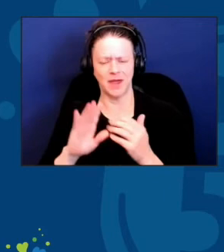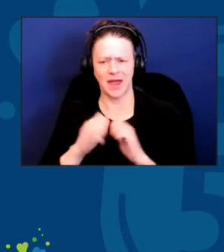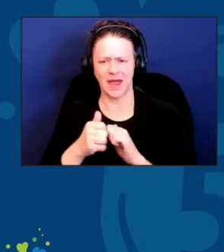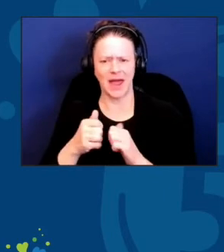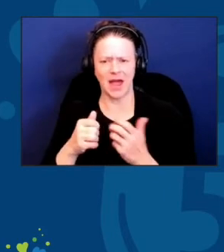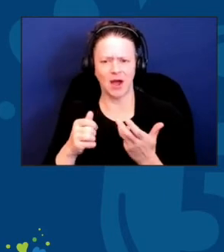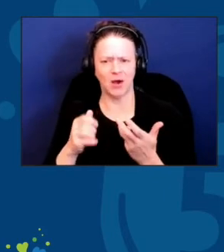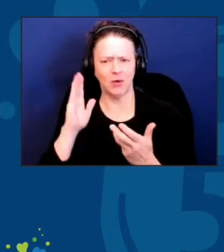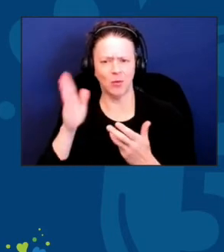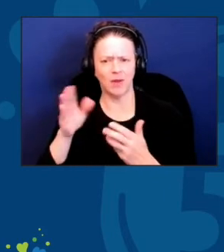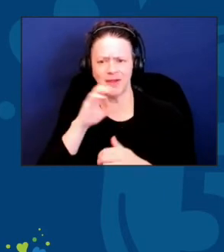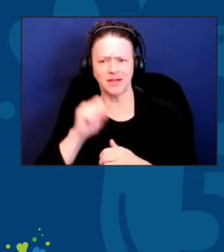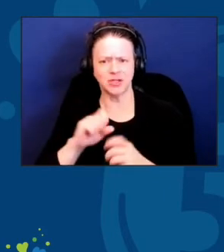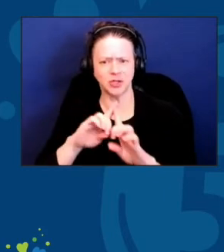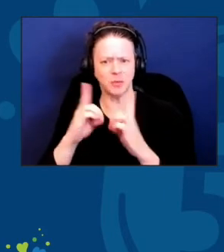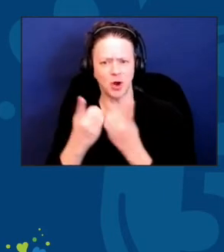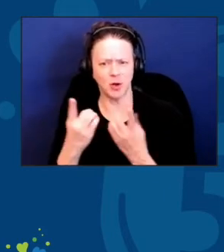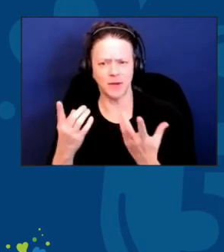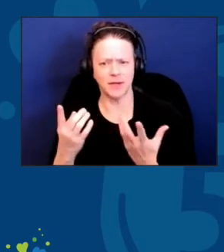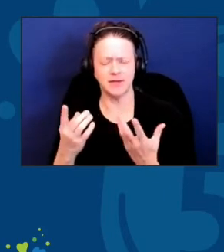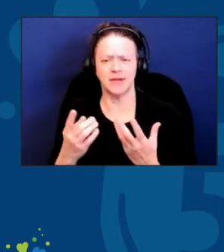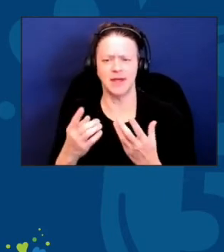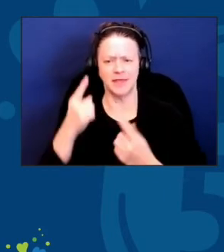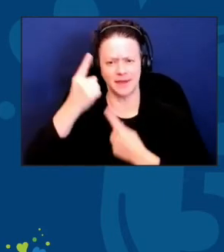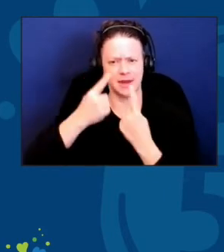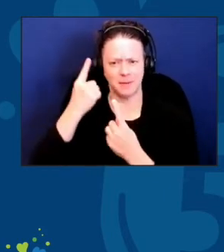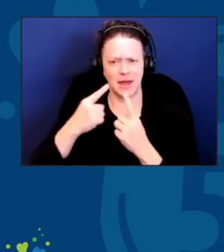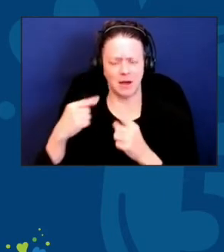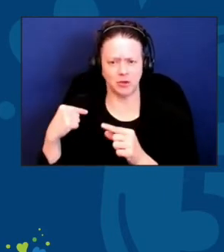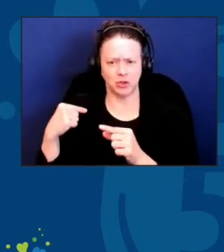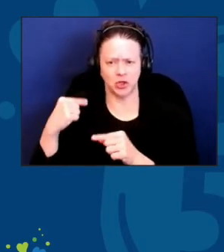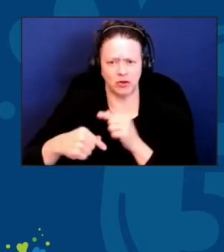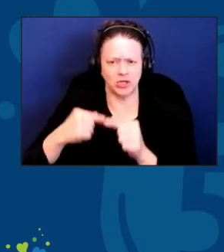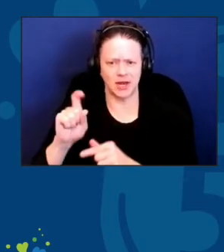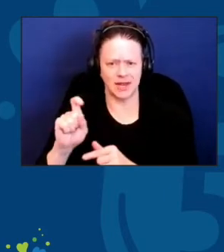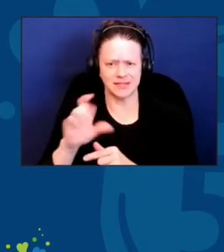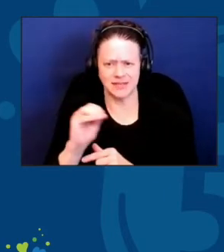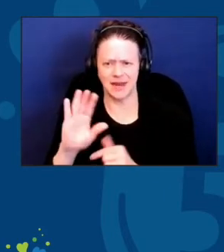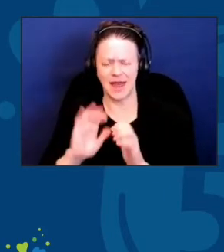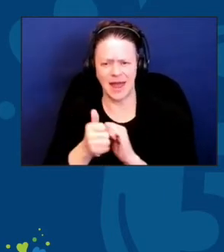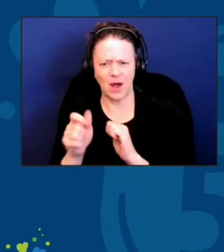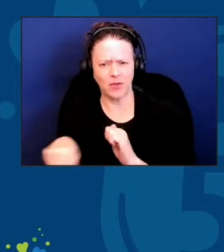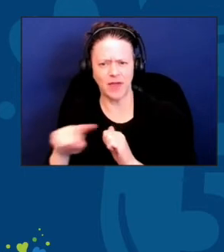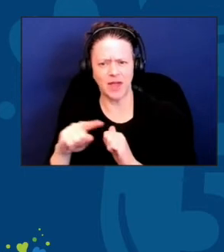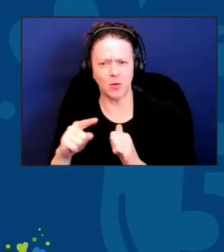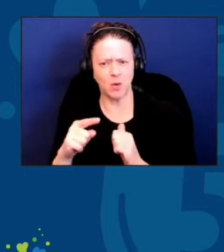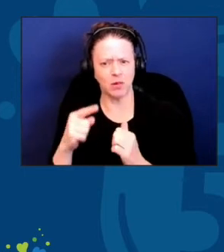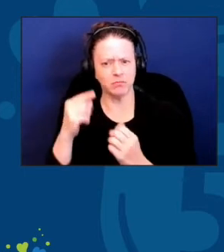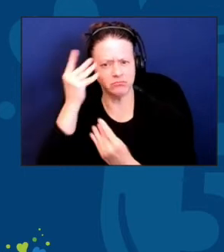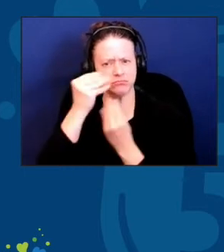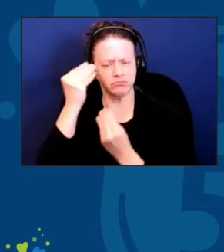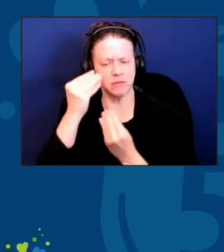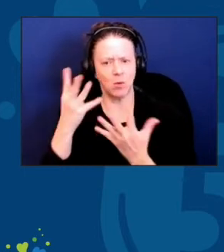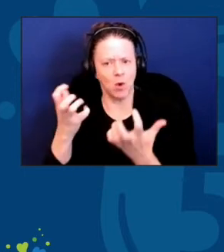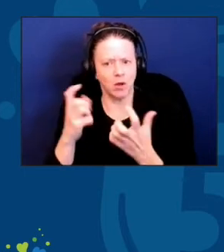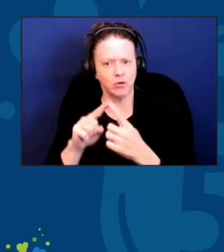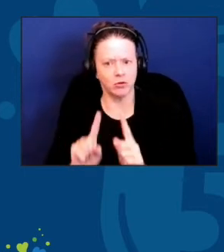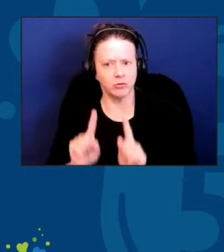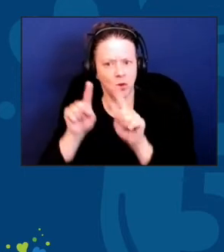for them to want to attend congregate programs? I think, that's such an important factor